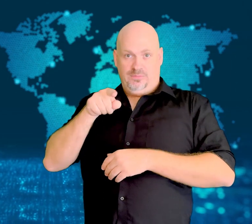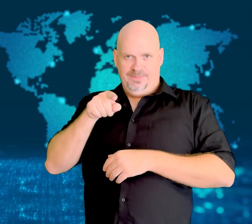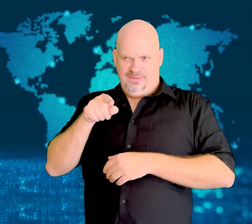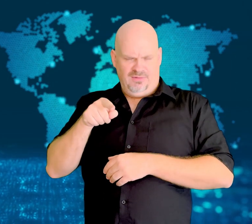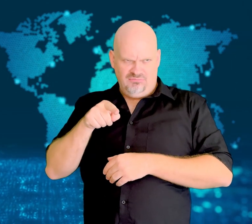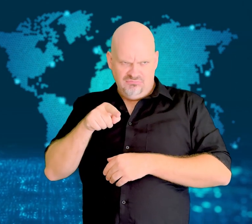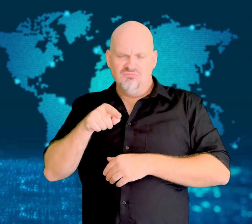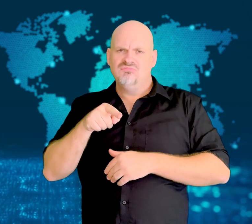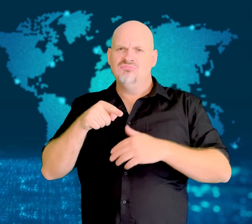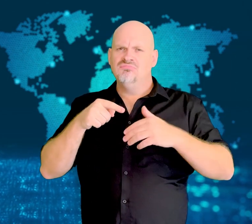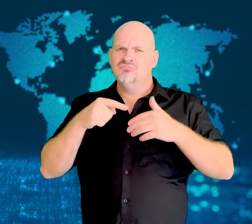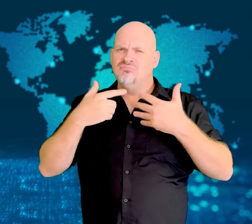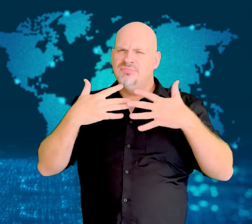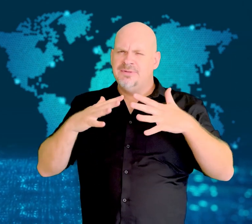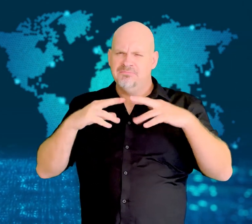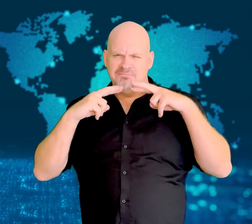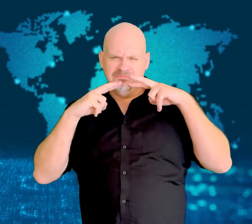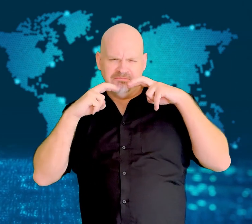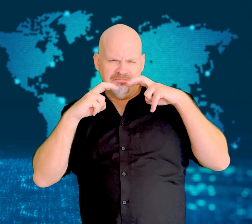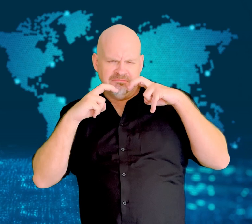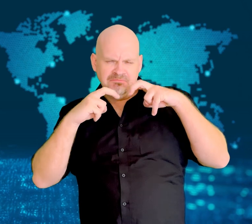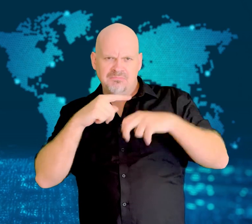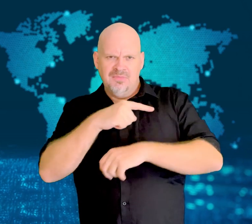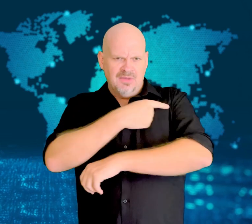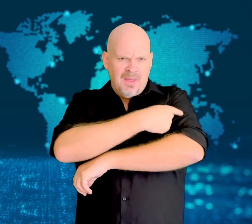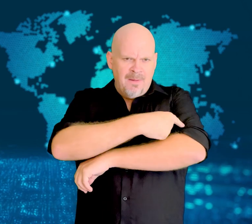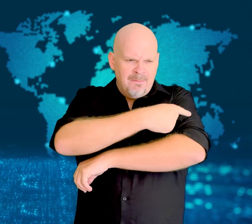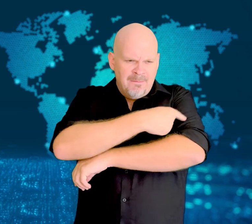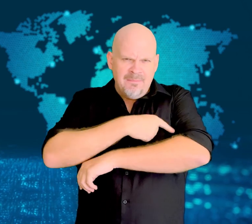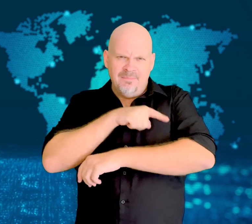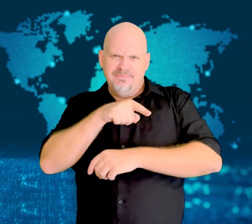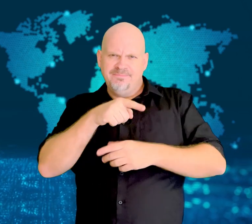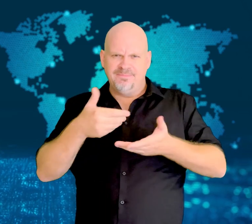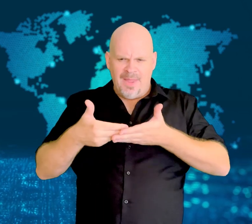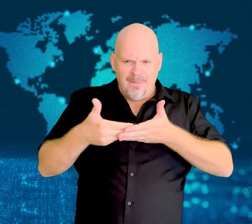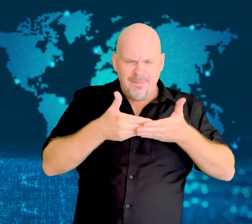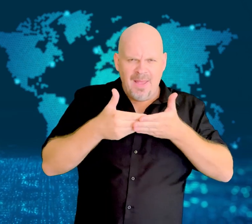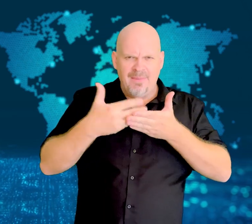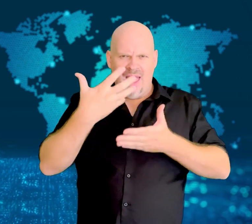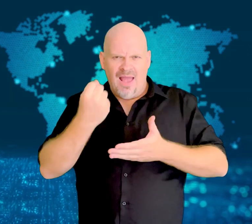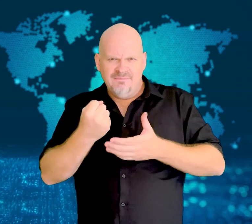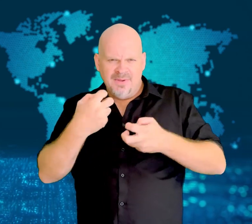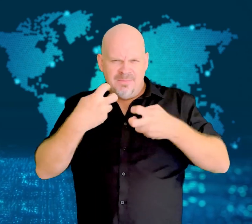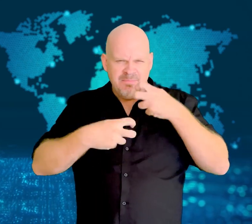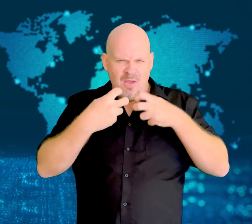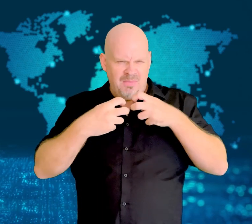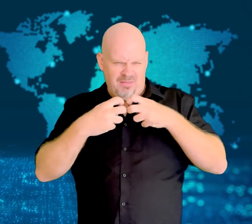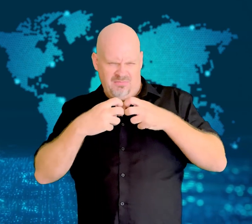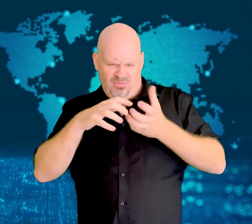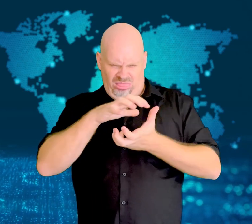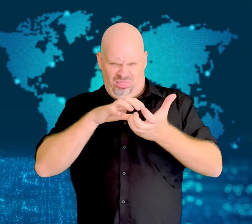When the hospital investigated the medical complications that had taken